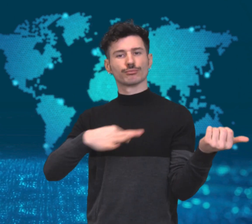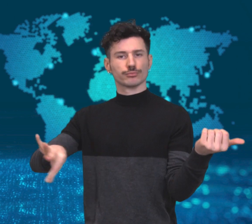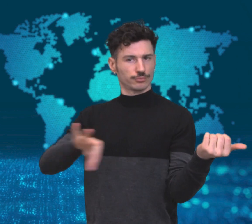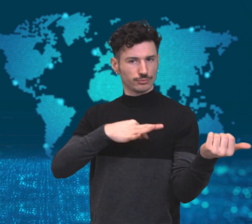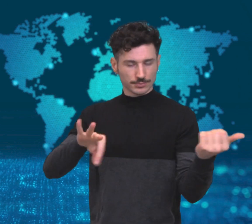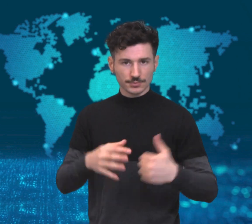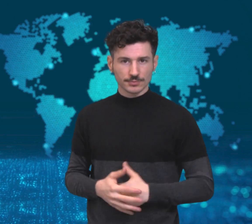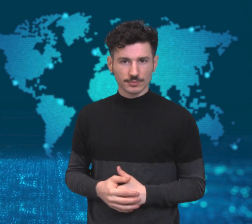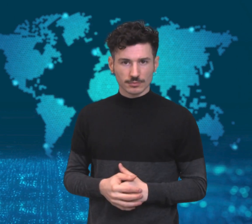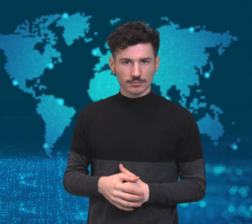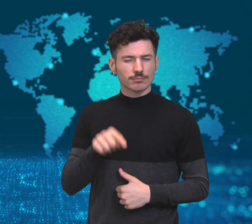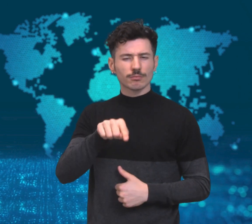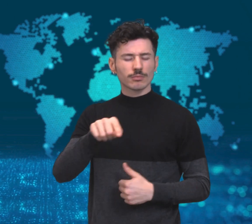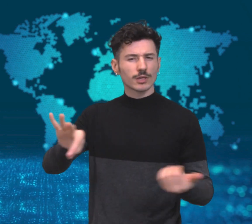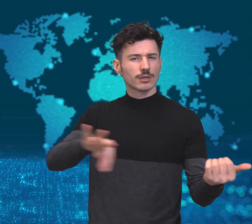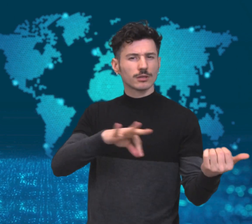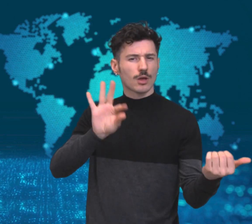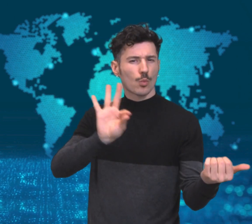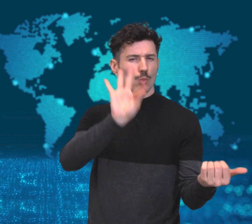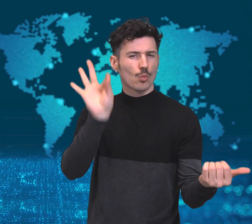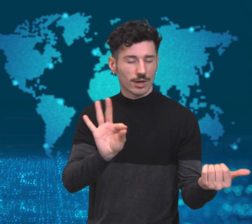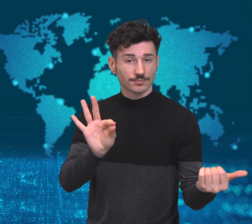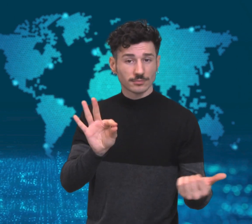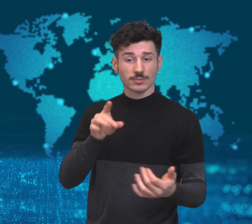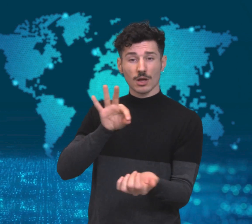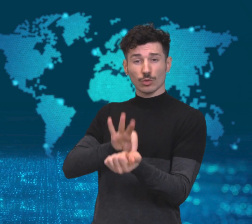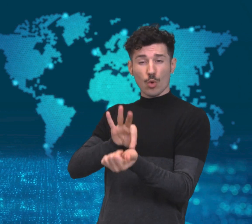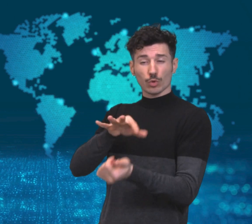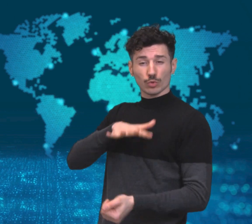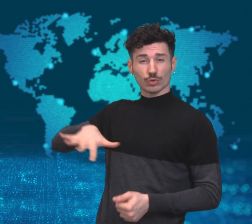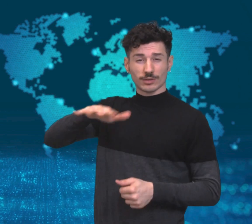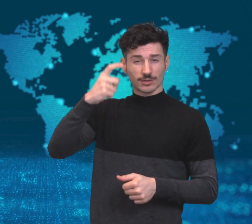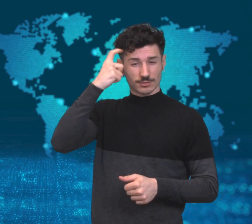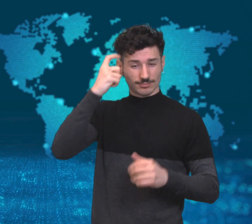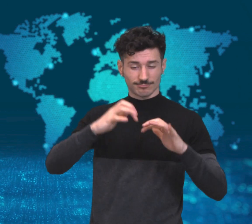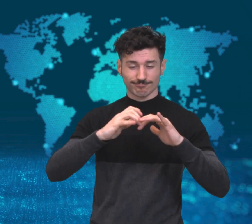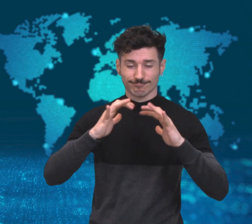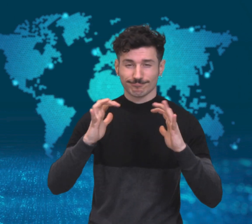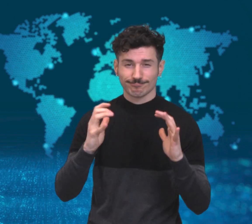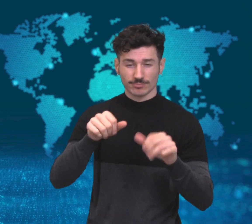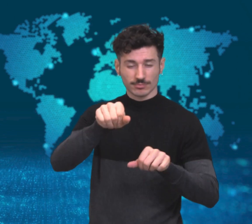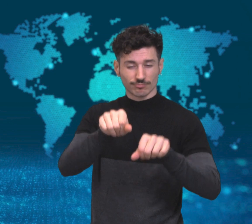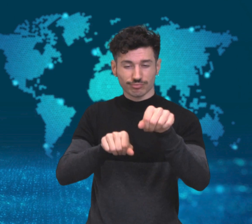The surgeons did this to ensure that removing her